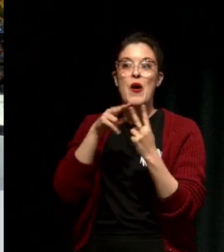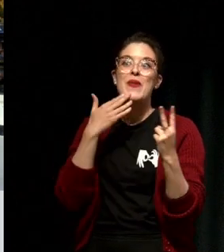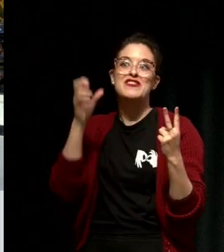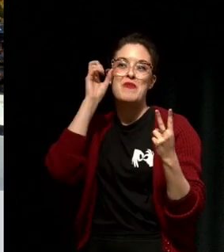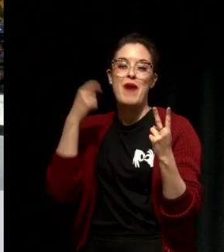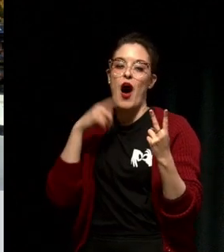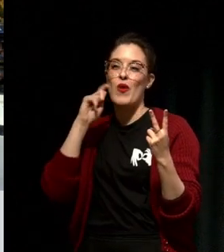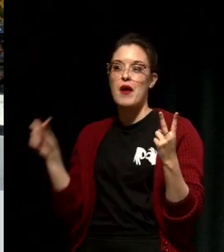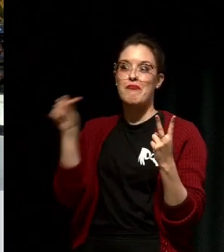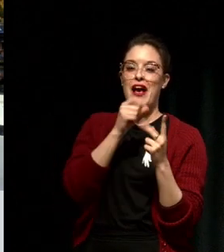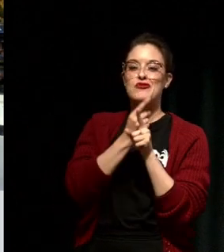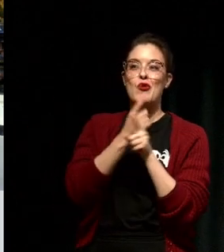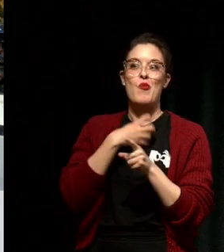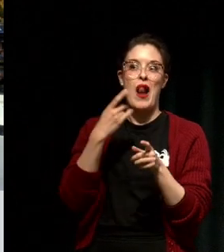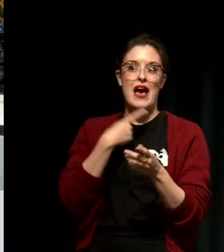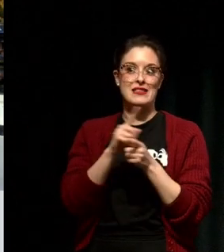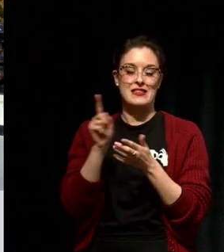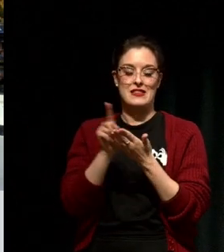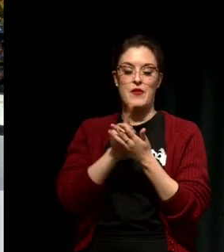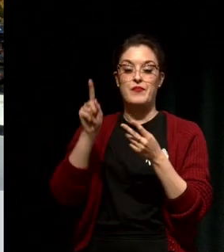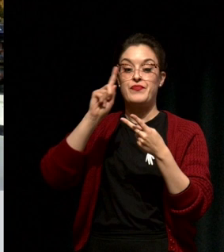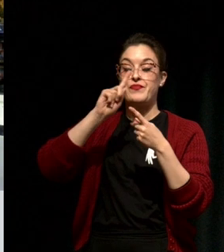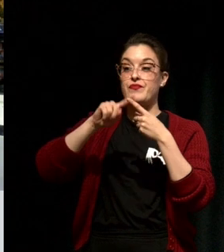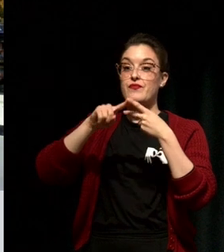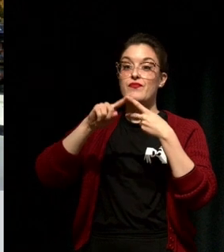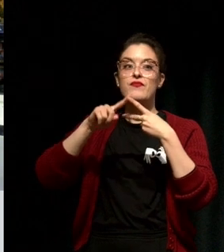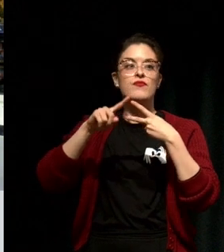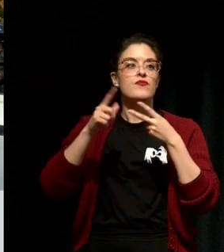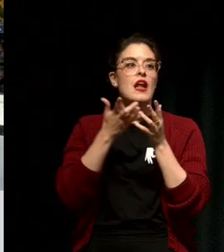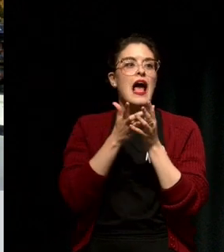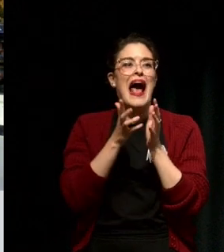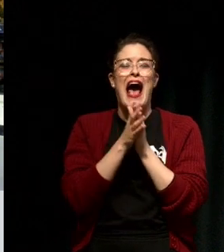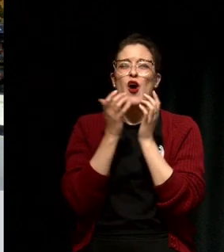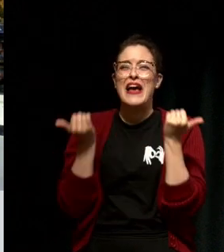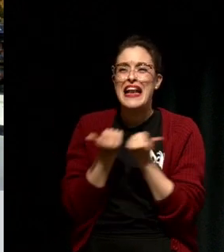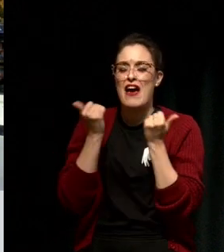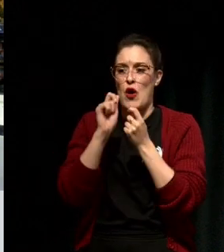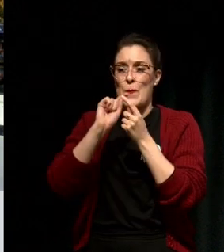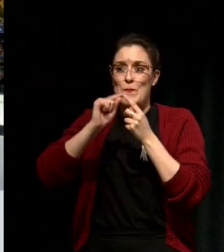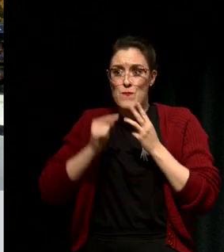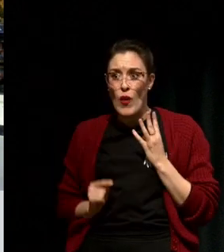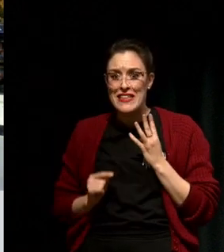The first one: how do I get enough points to get my permanent residency?